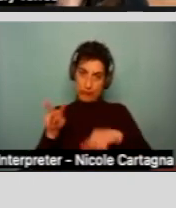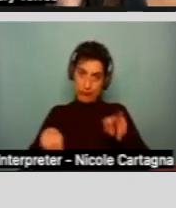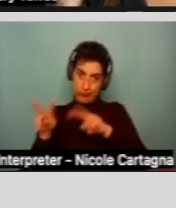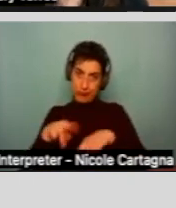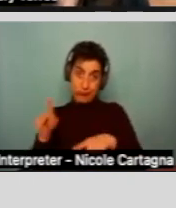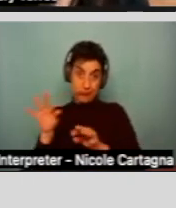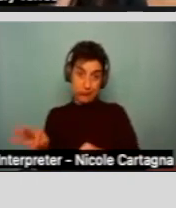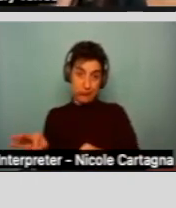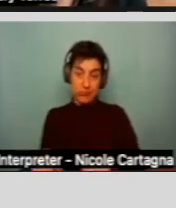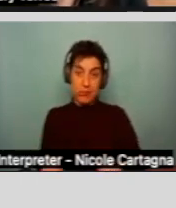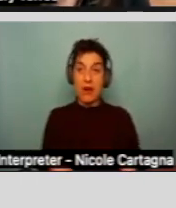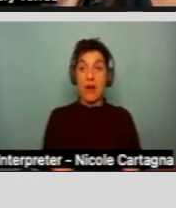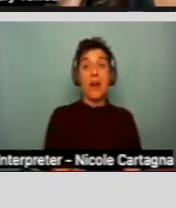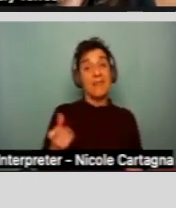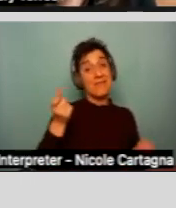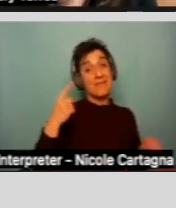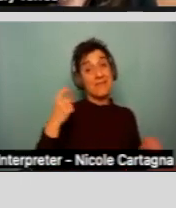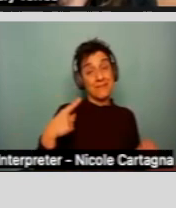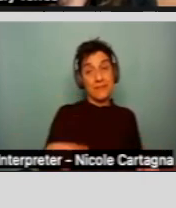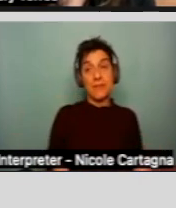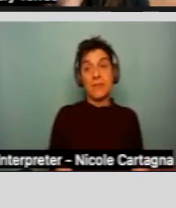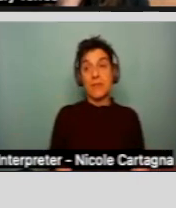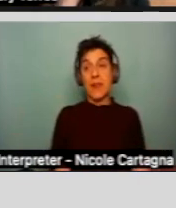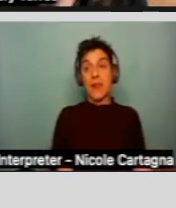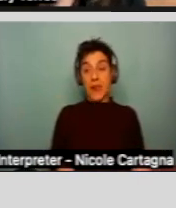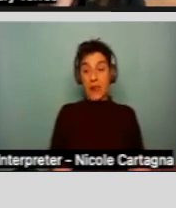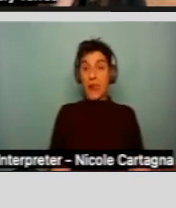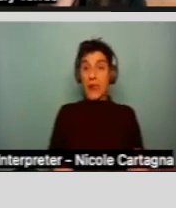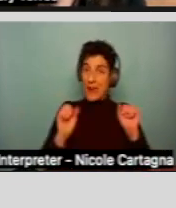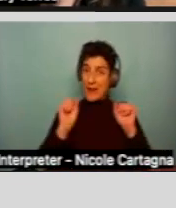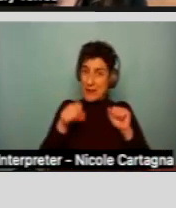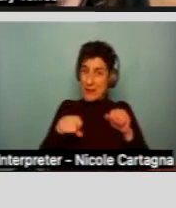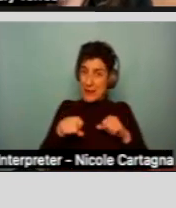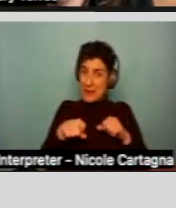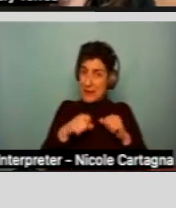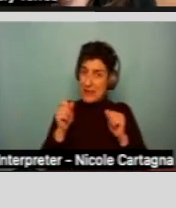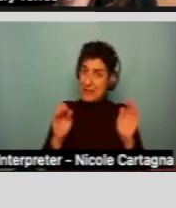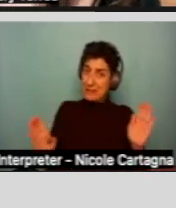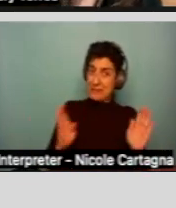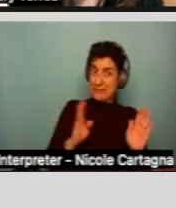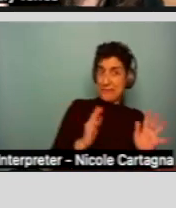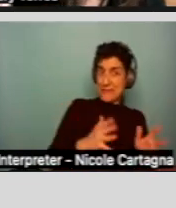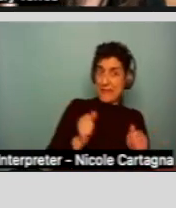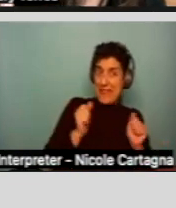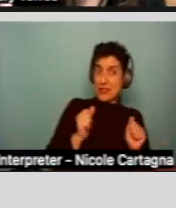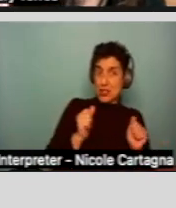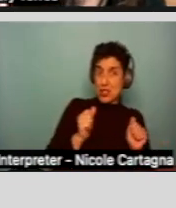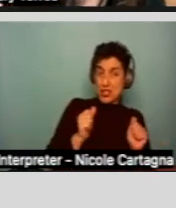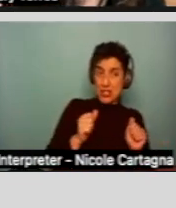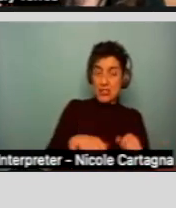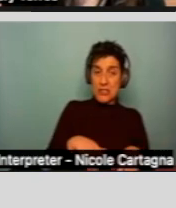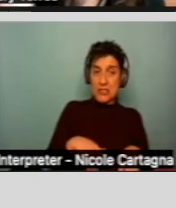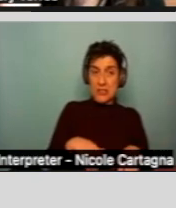However, keep in mind that it could go a little bit quicker and if you need... if the longer